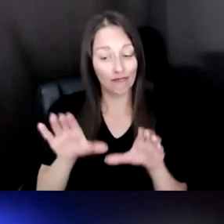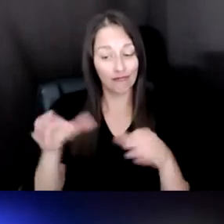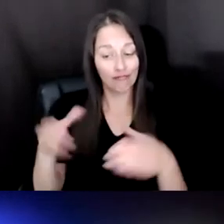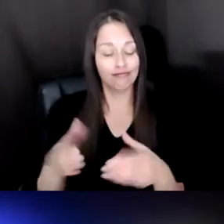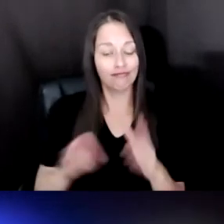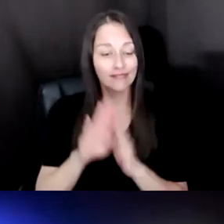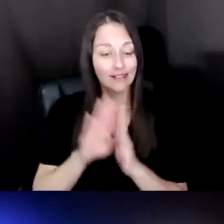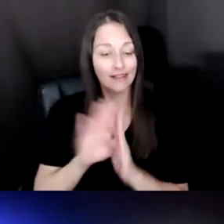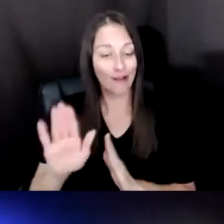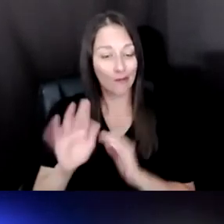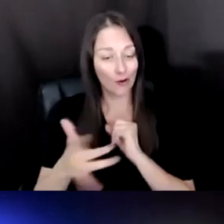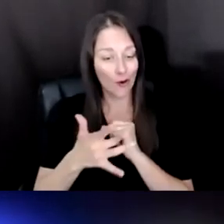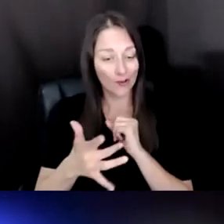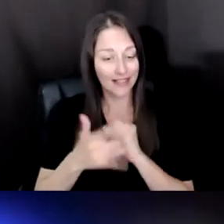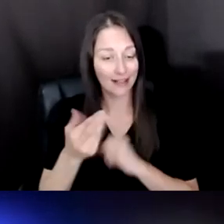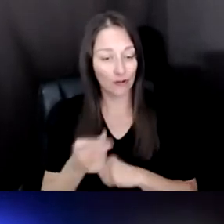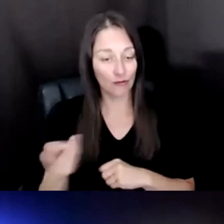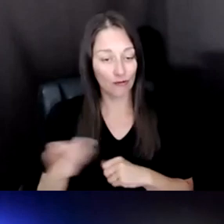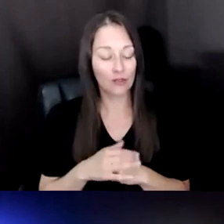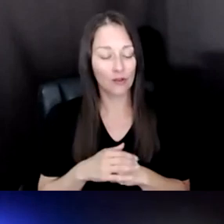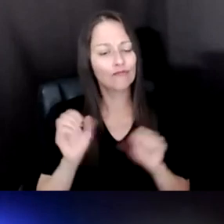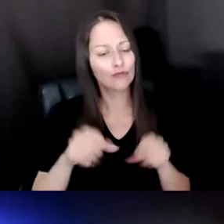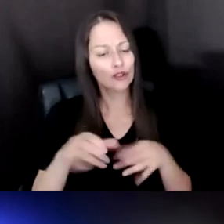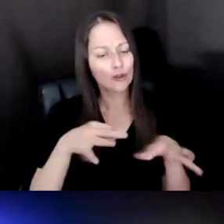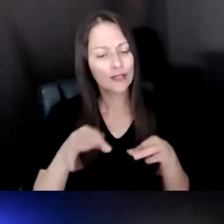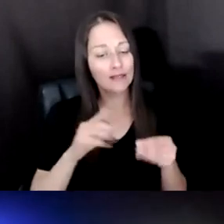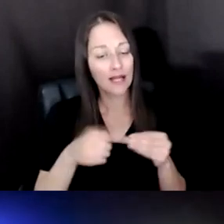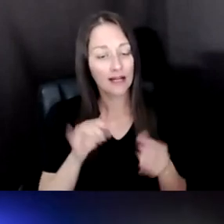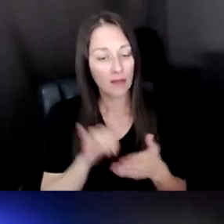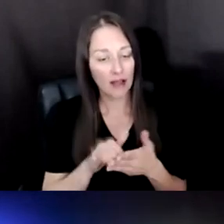TELL A LITTLE BIT ABOUT THAT? BECAUSE PEOPLE OFTEN THINK OF THESE AS ONE-WAY CONVERSATIONS